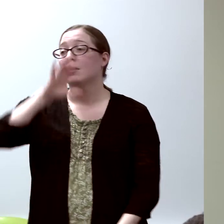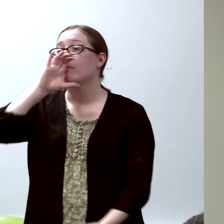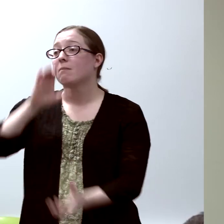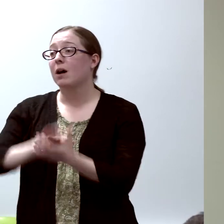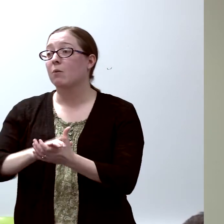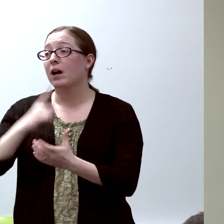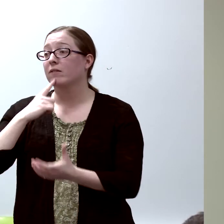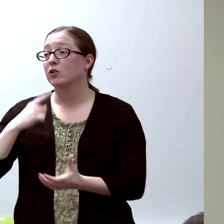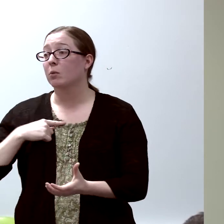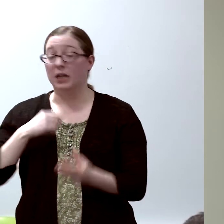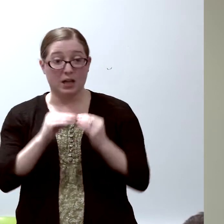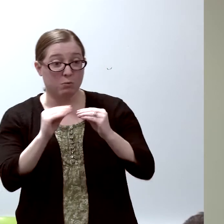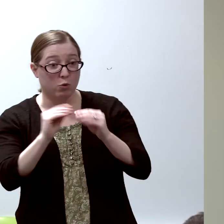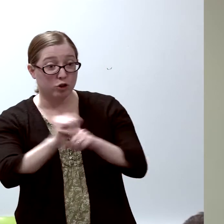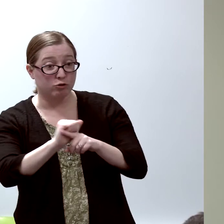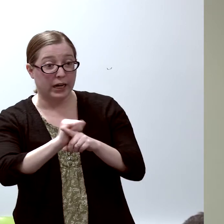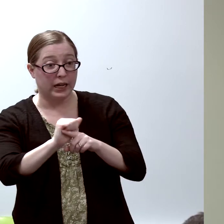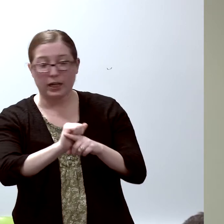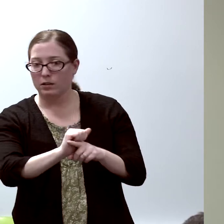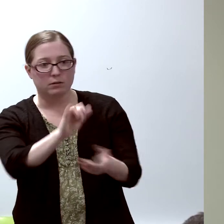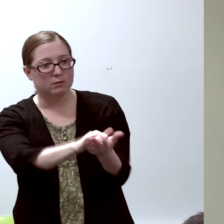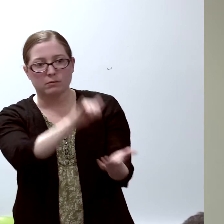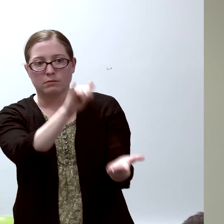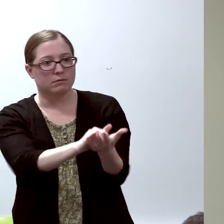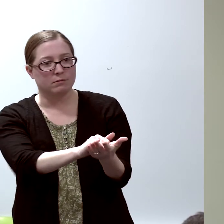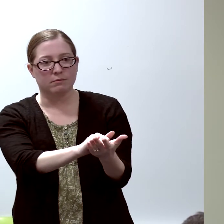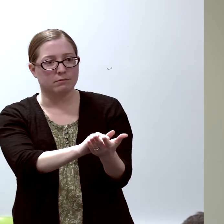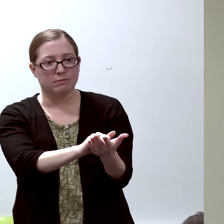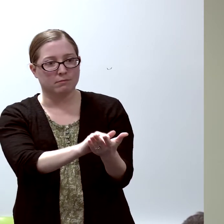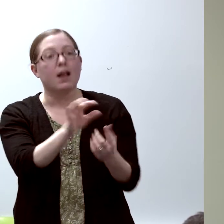My wife said I couldn't do any more training if I wanted to stay married.